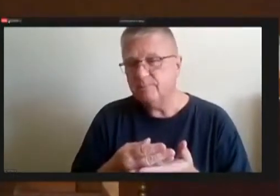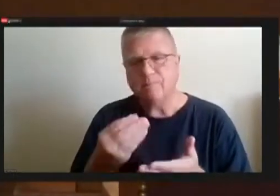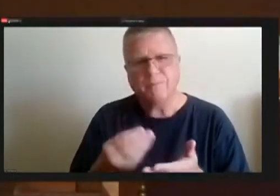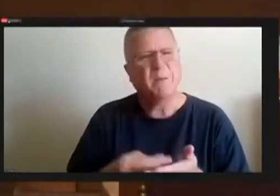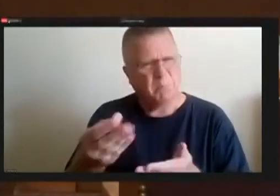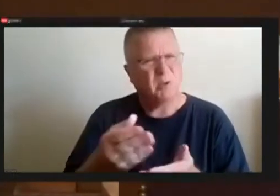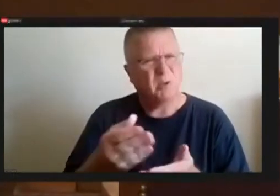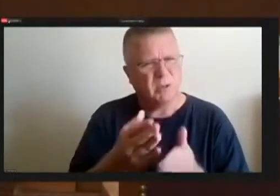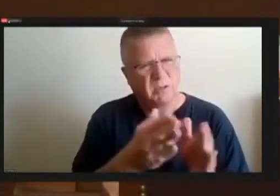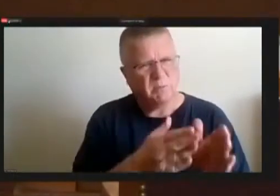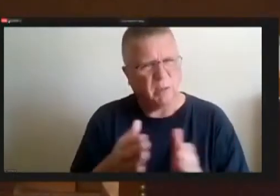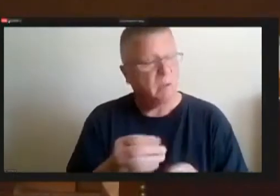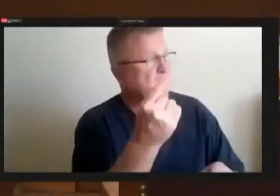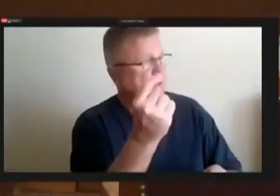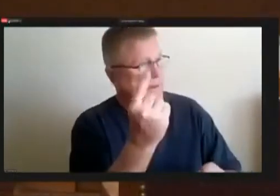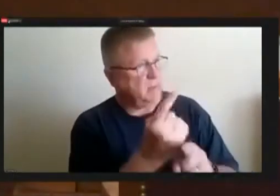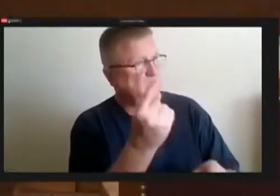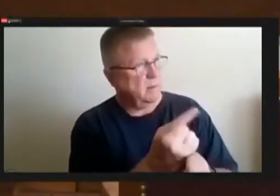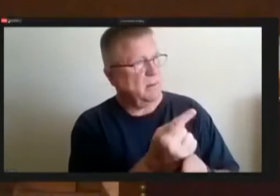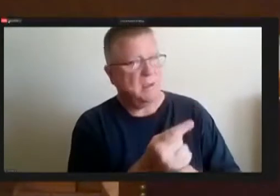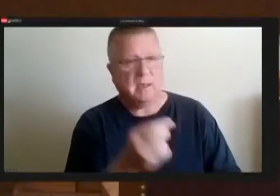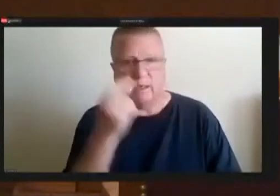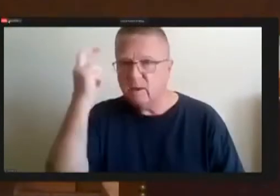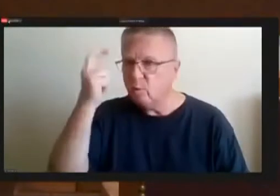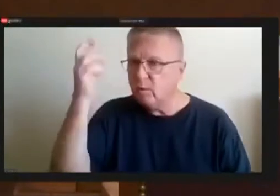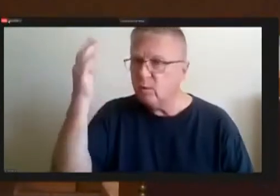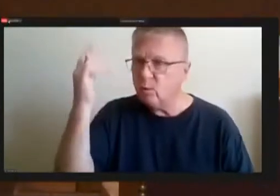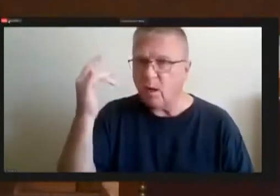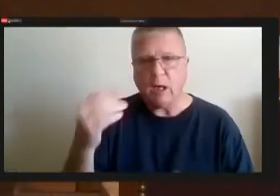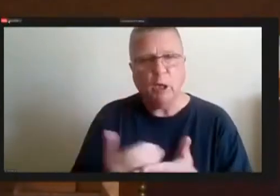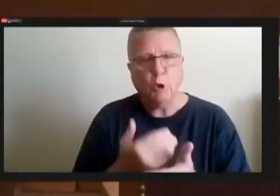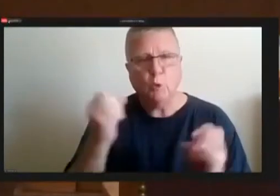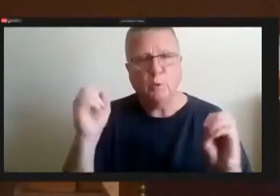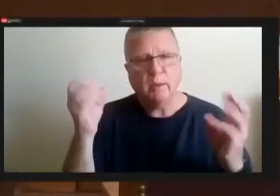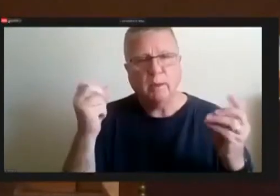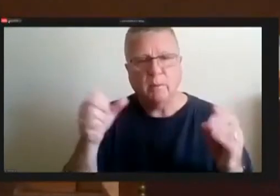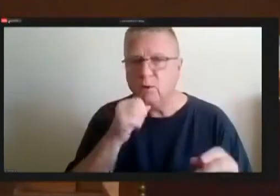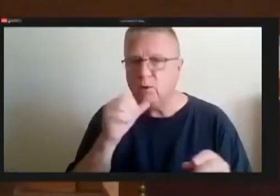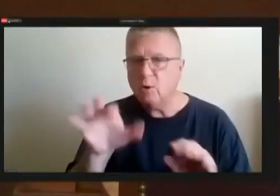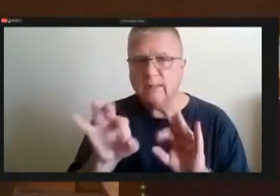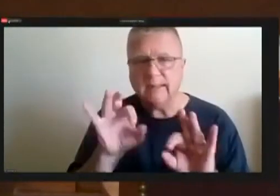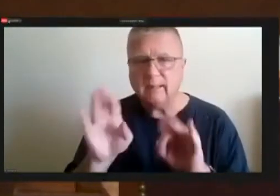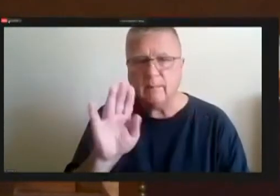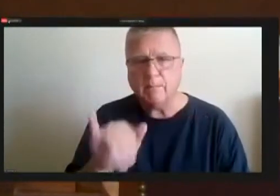And so, there's a reason why a new habits wasn't selected by the committee can you kind